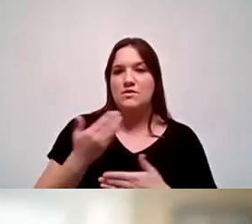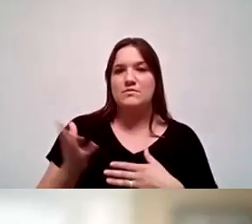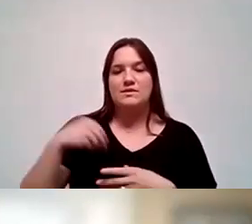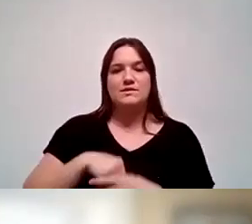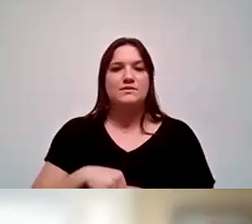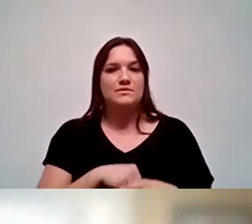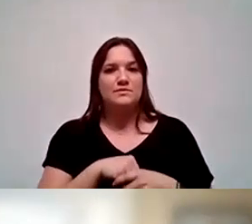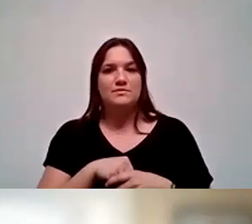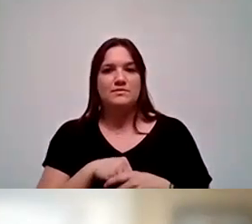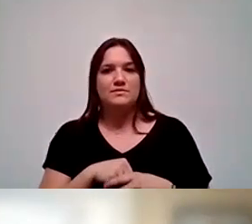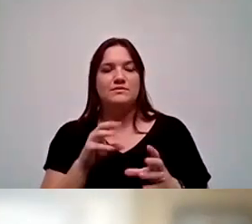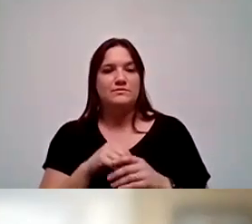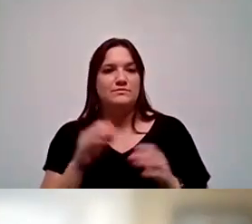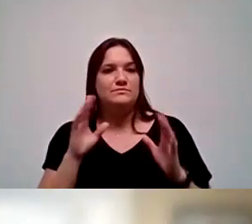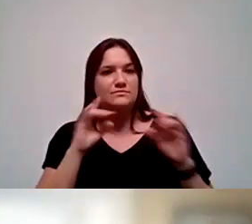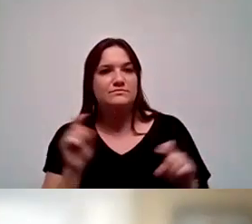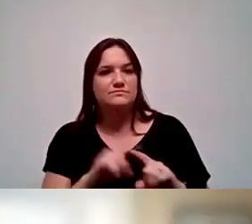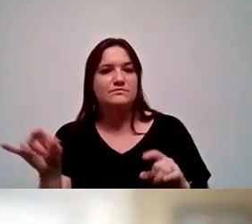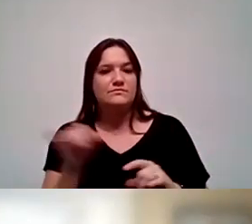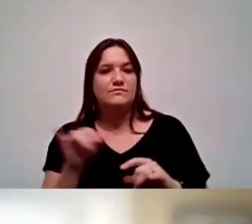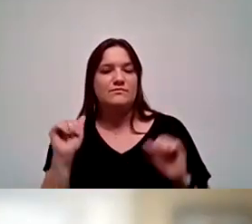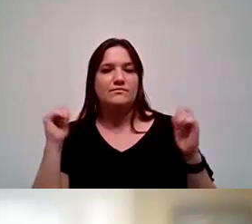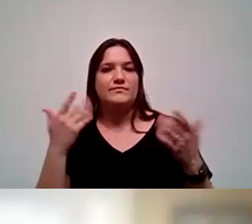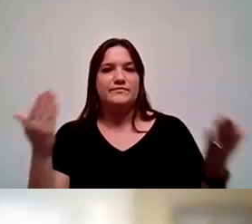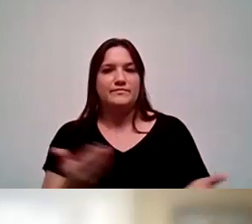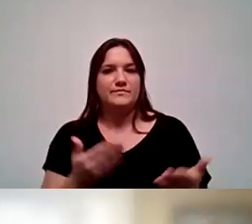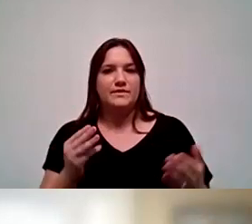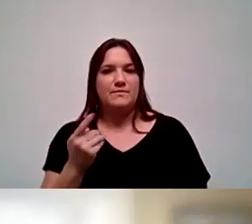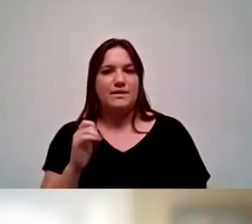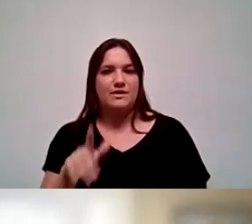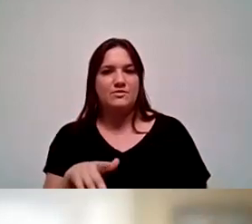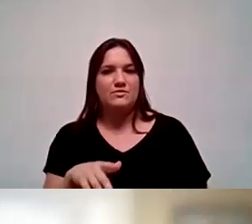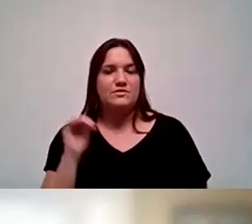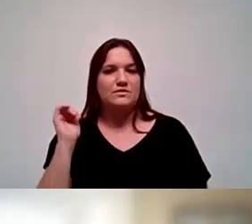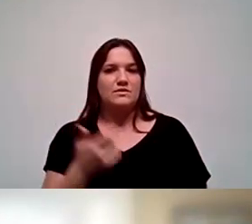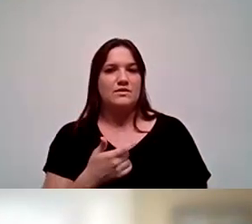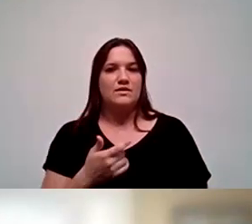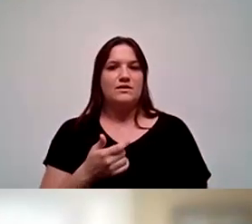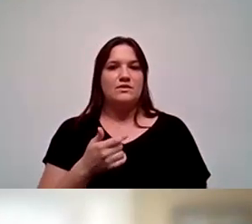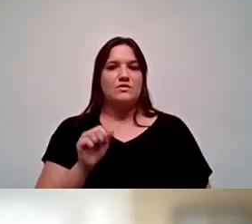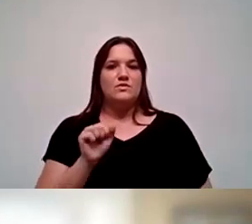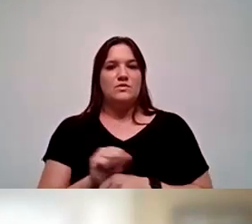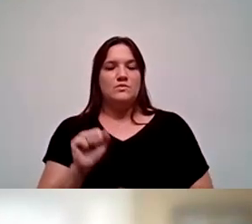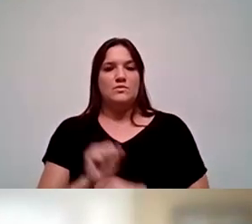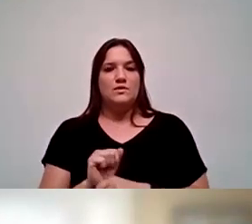including the president, but also everybody here on this panel and everybody who works within the college.